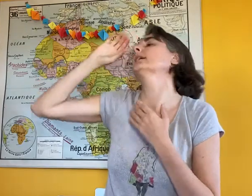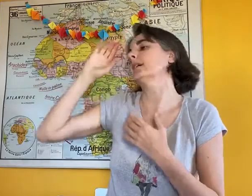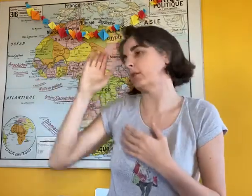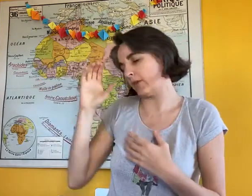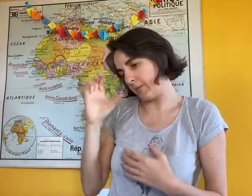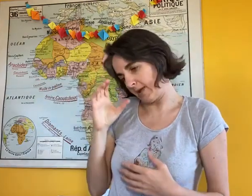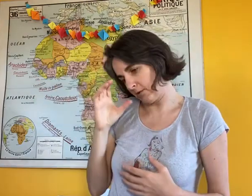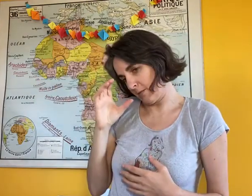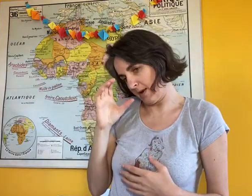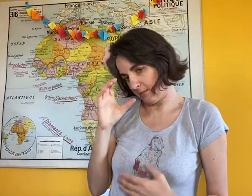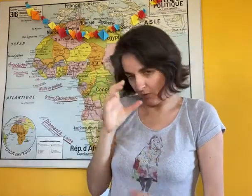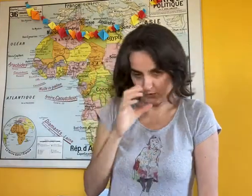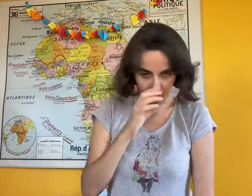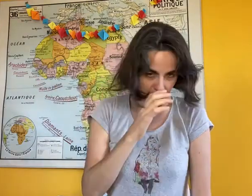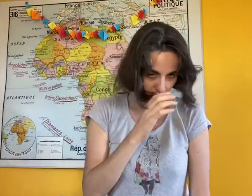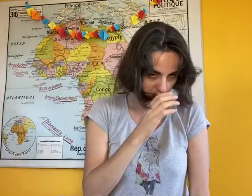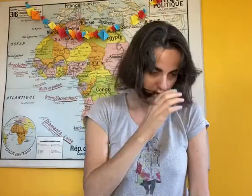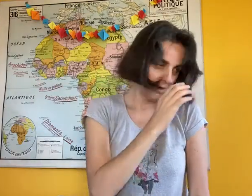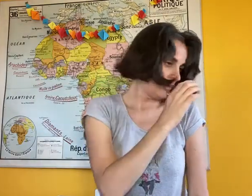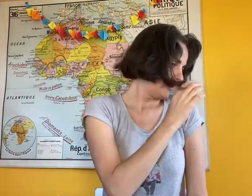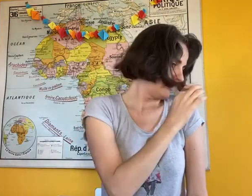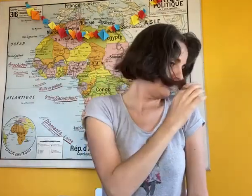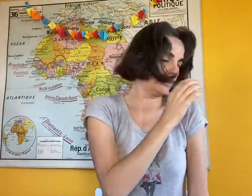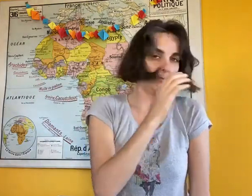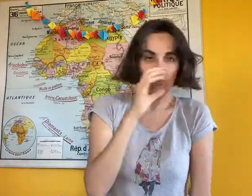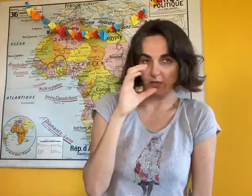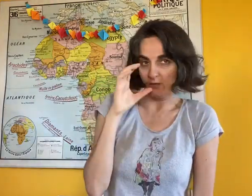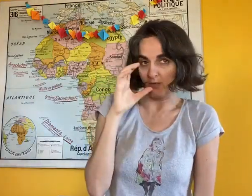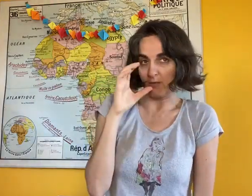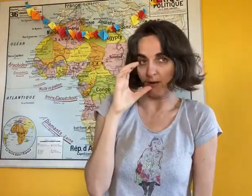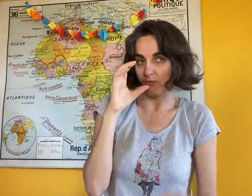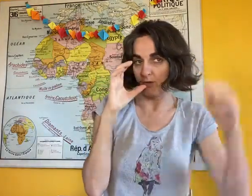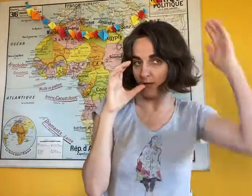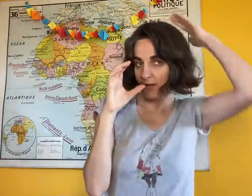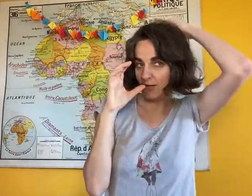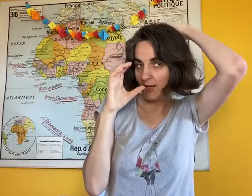we're not going to be completely forward, it's a position that is not comfortable.